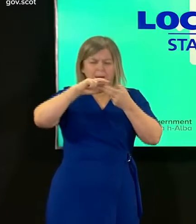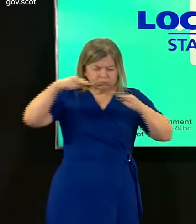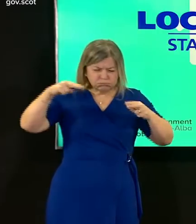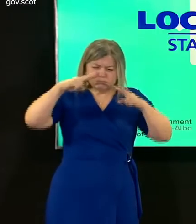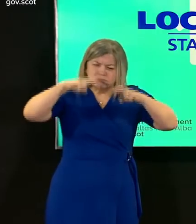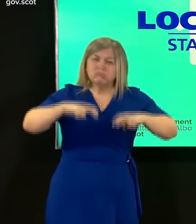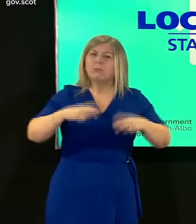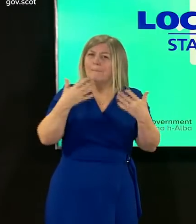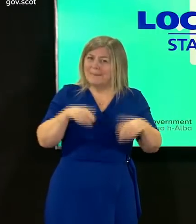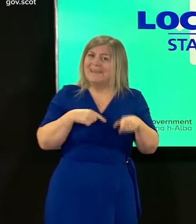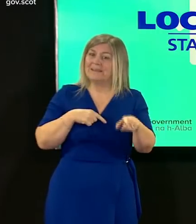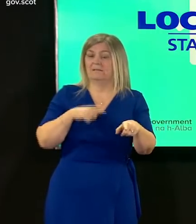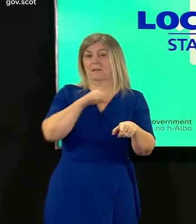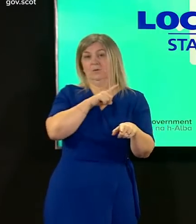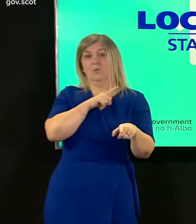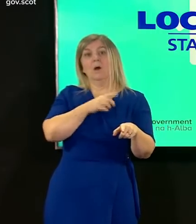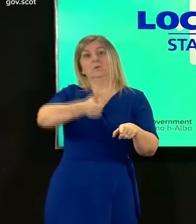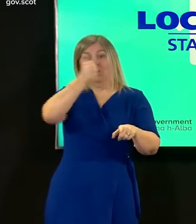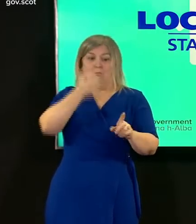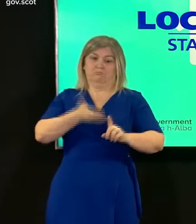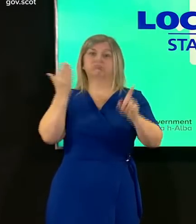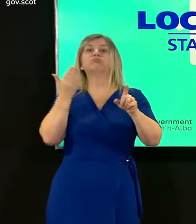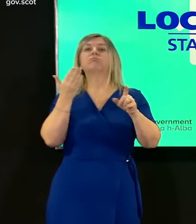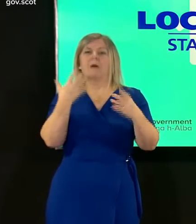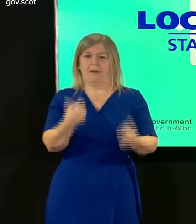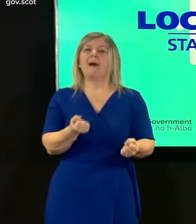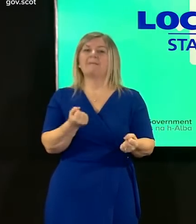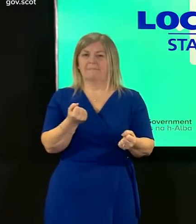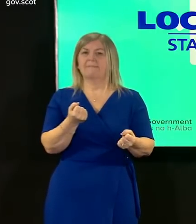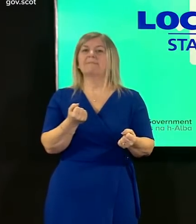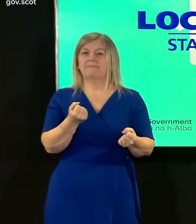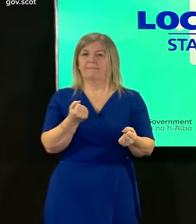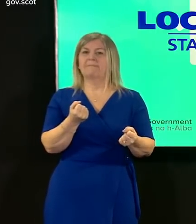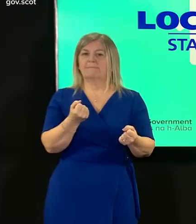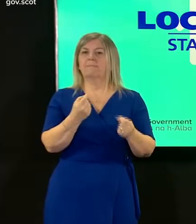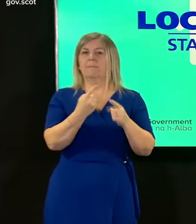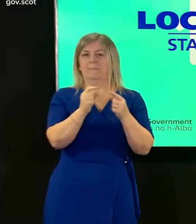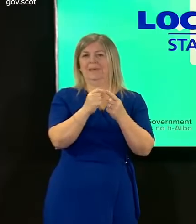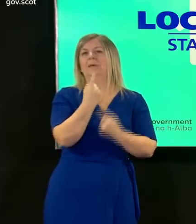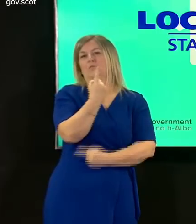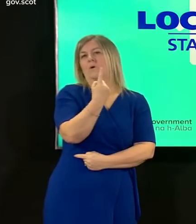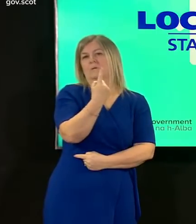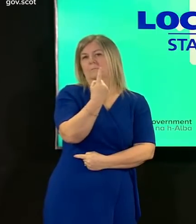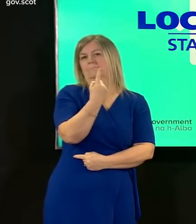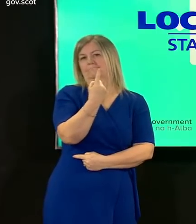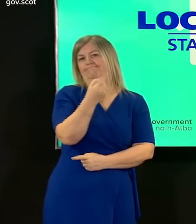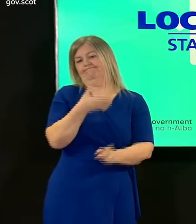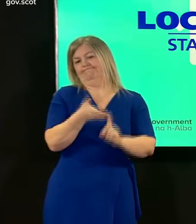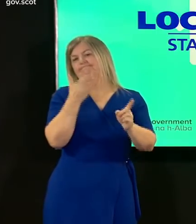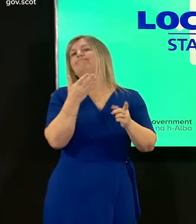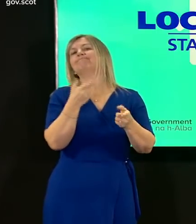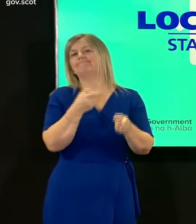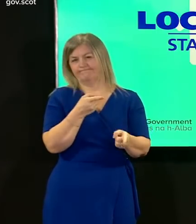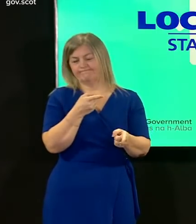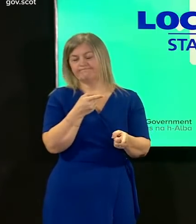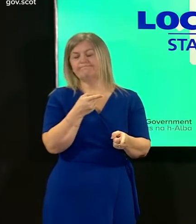that is why we now have been able to confirm that they had the p1 variant as a precautionary measure